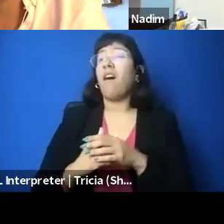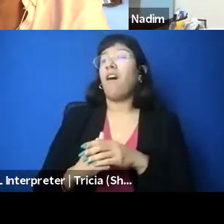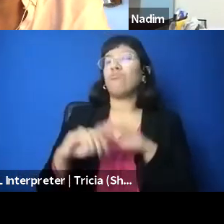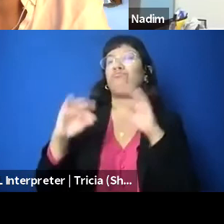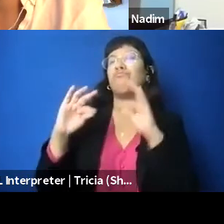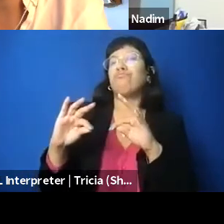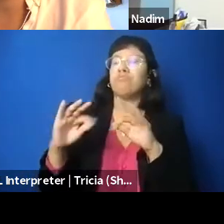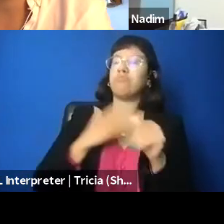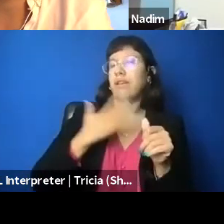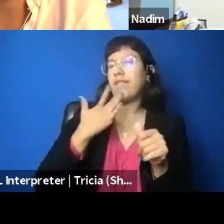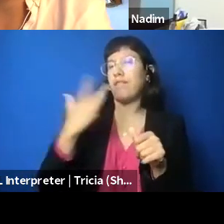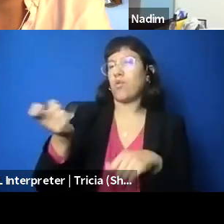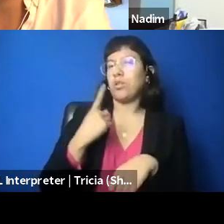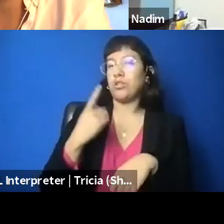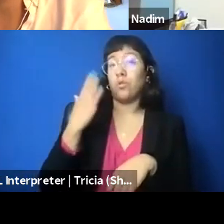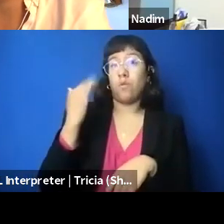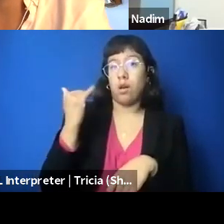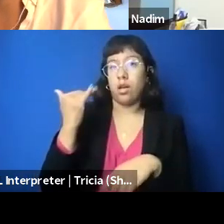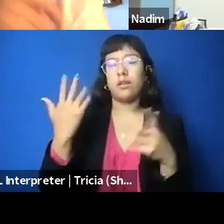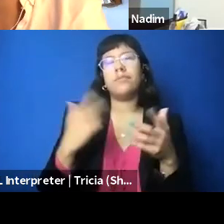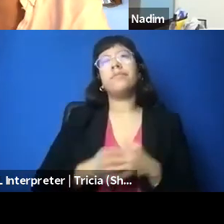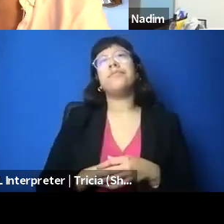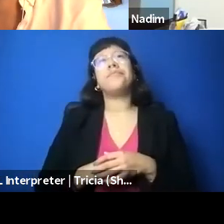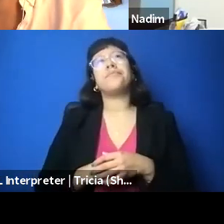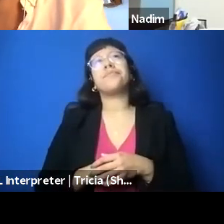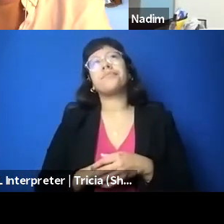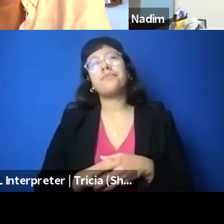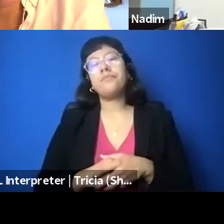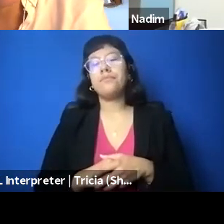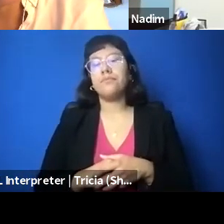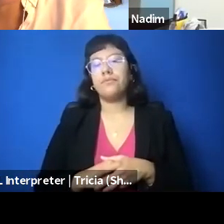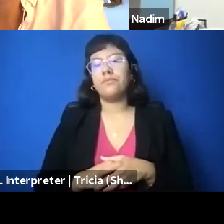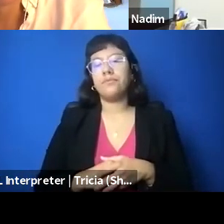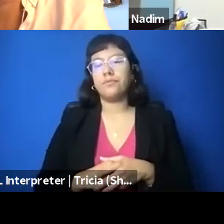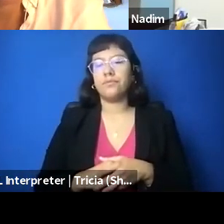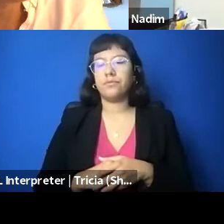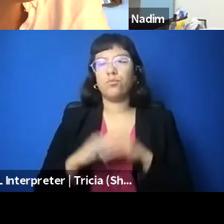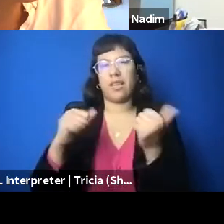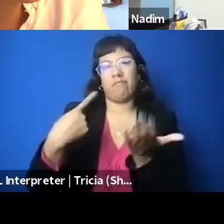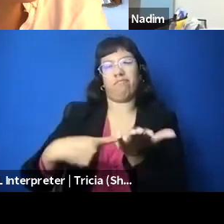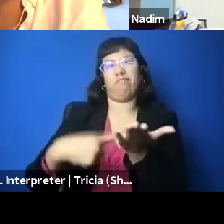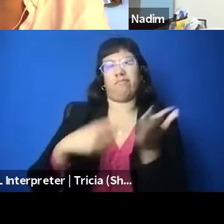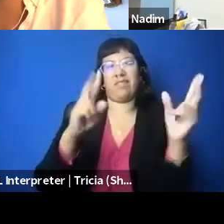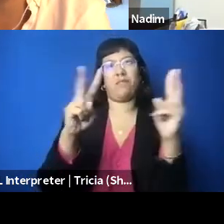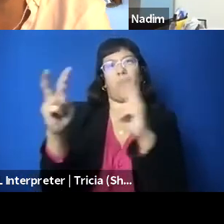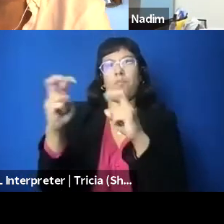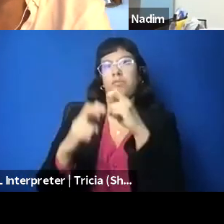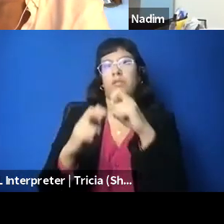both because it allows us to talk about some of the problems with the, using the terrorism framework, right,